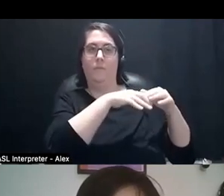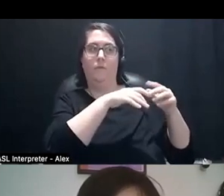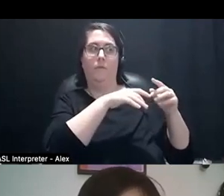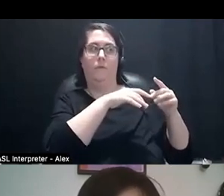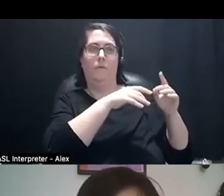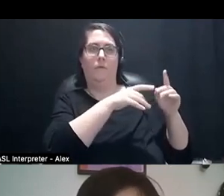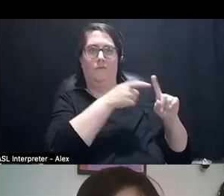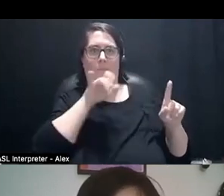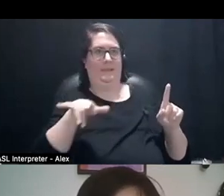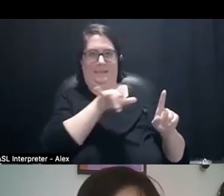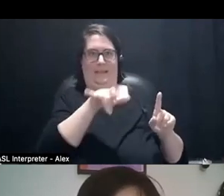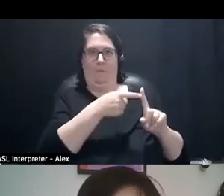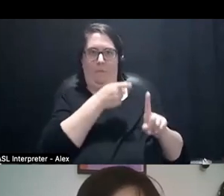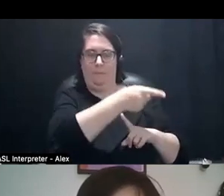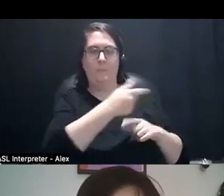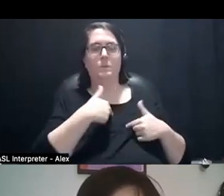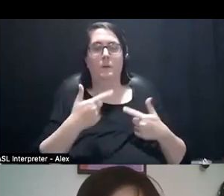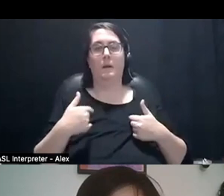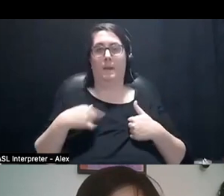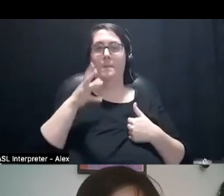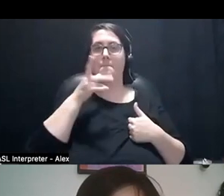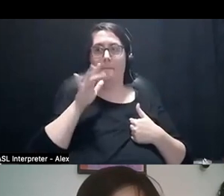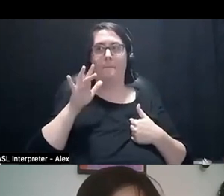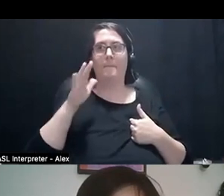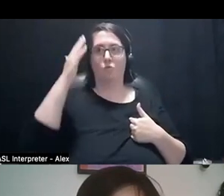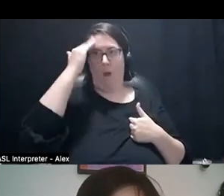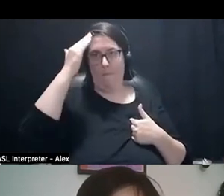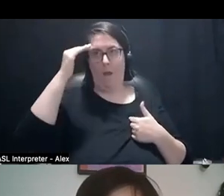And so; me, my mother, her father, and it goes on.